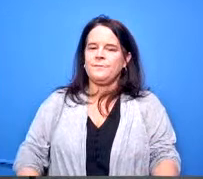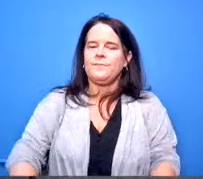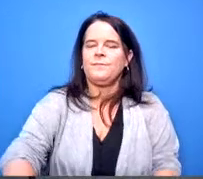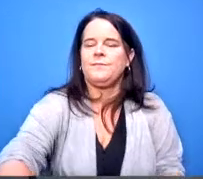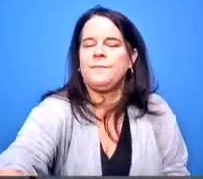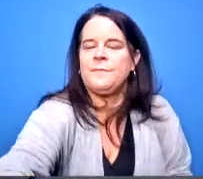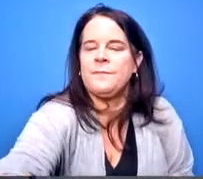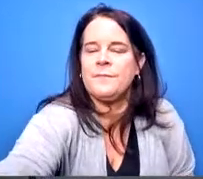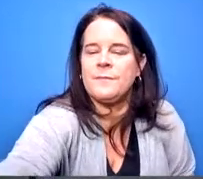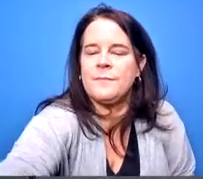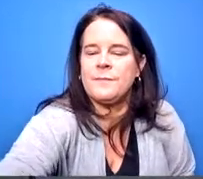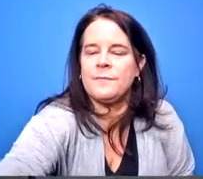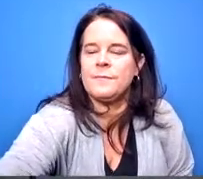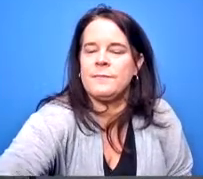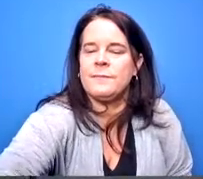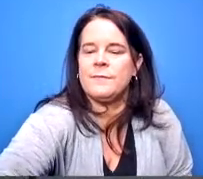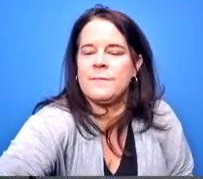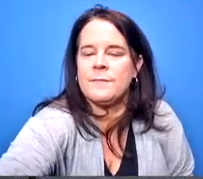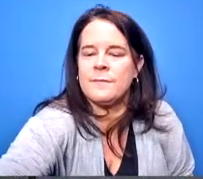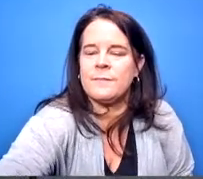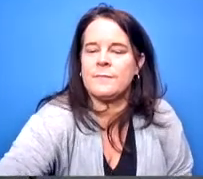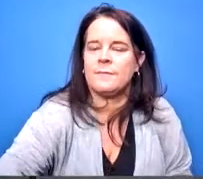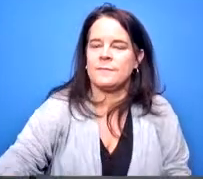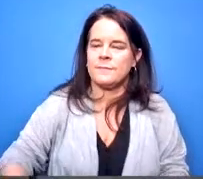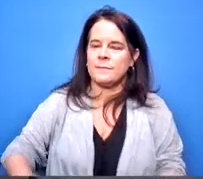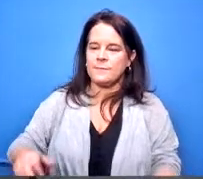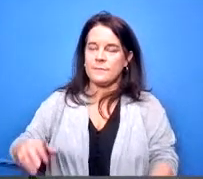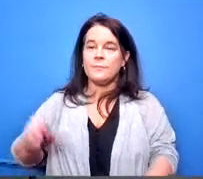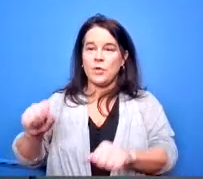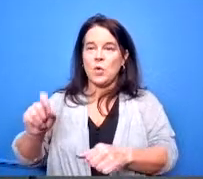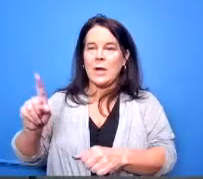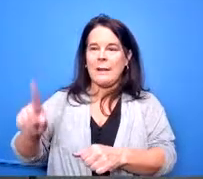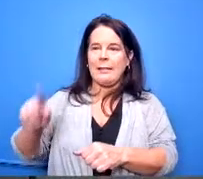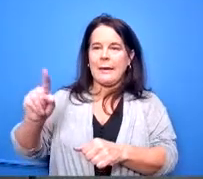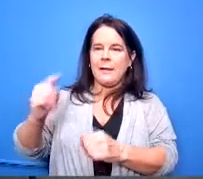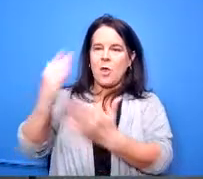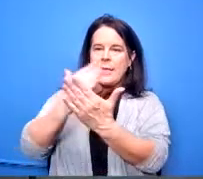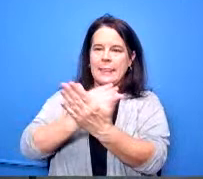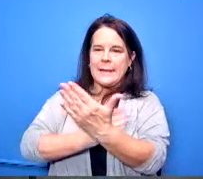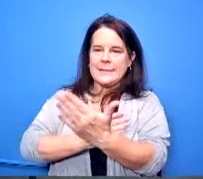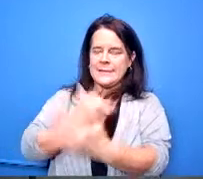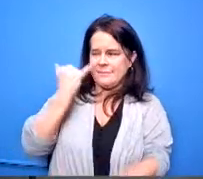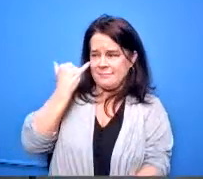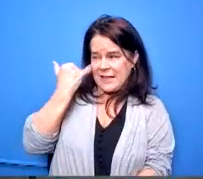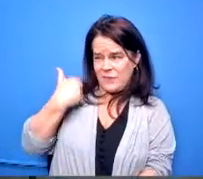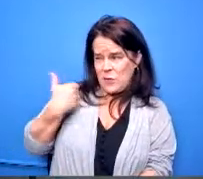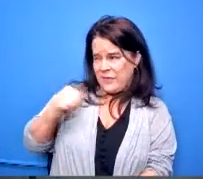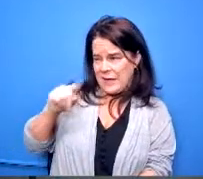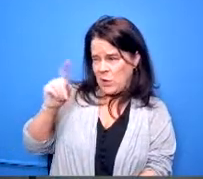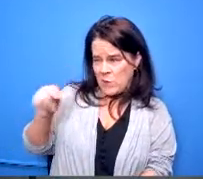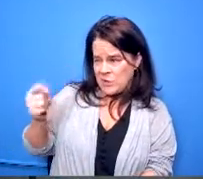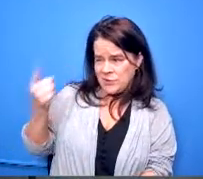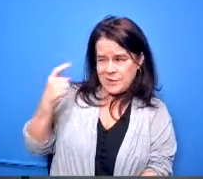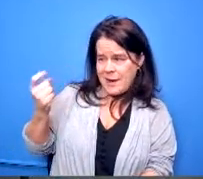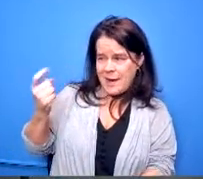if you have any questions about um any person or any topic on this list please let us know